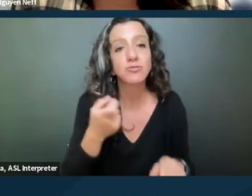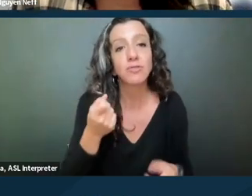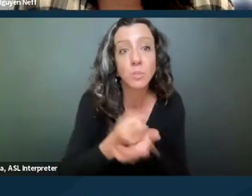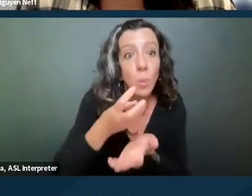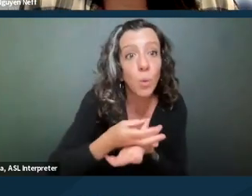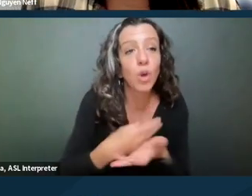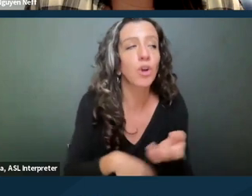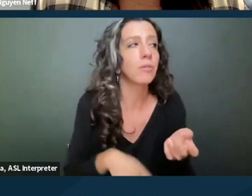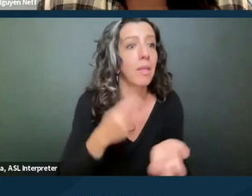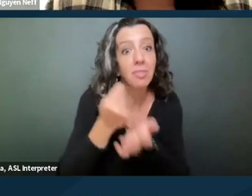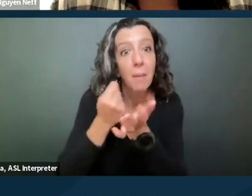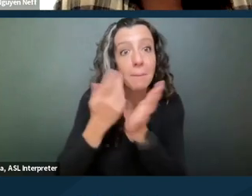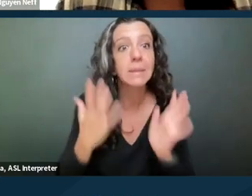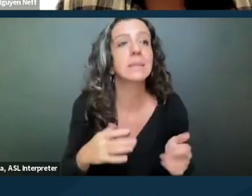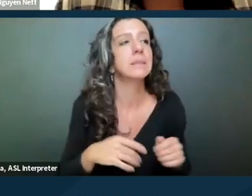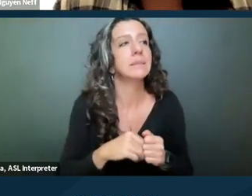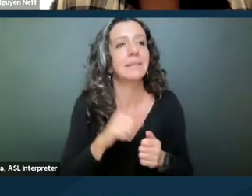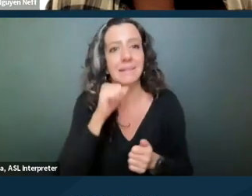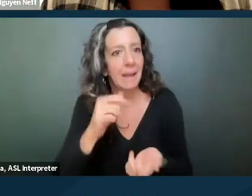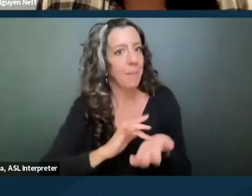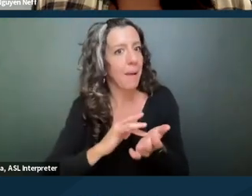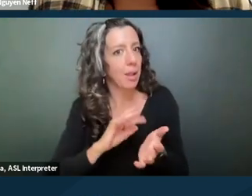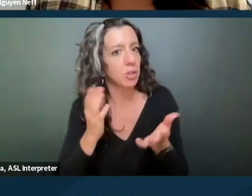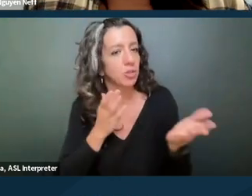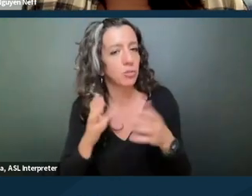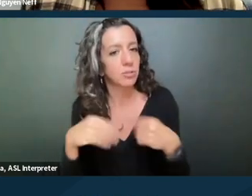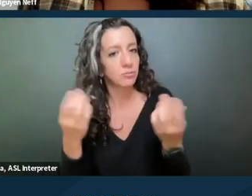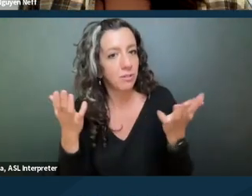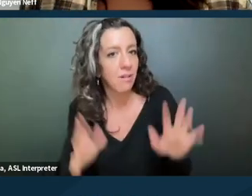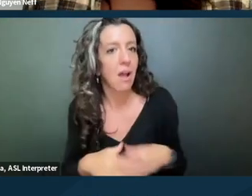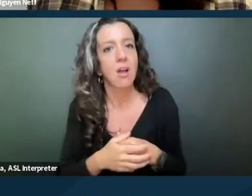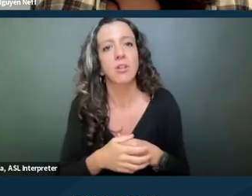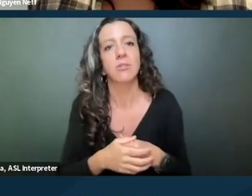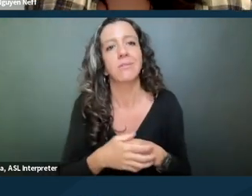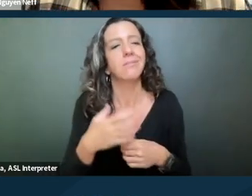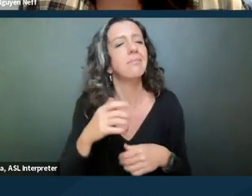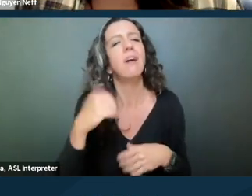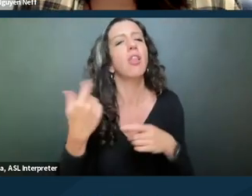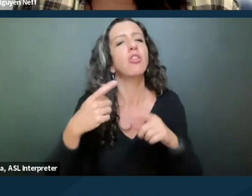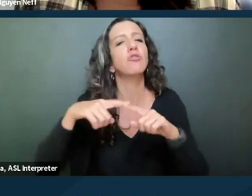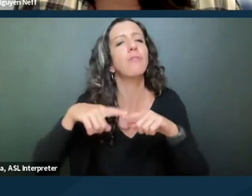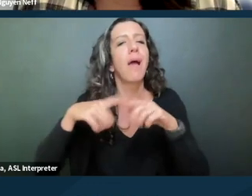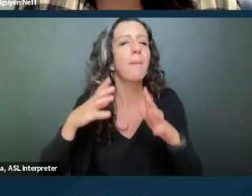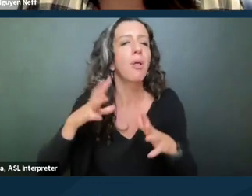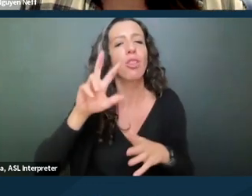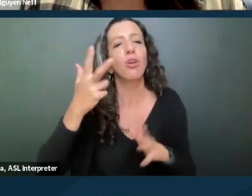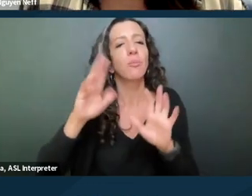a therapist, non-medical service provider, a reliable third party. So that could be a roommate, that could be a friend,